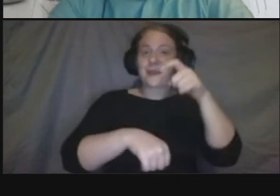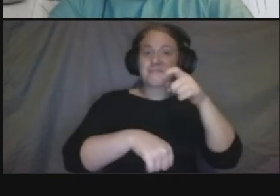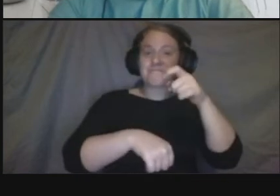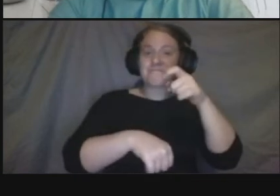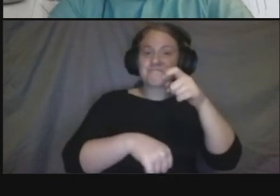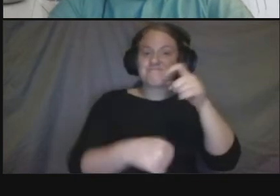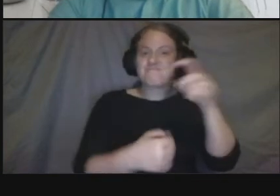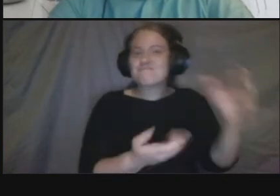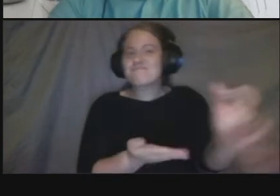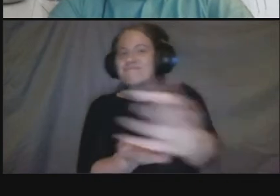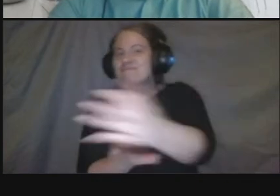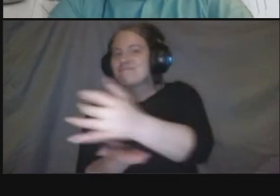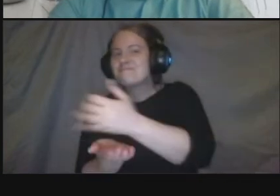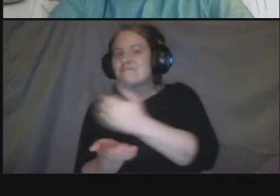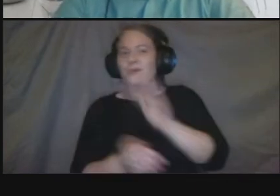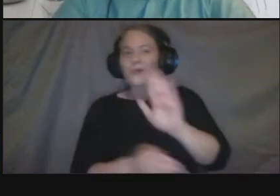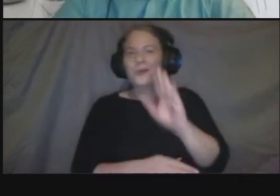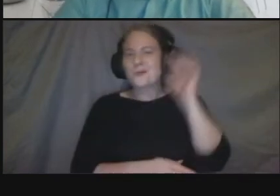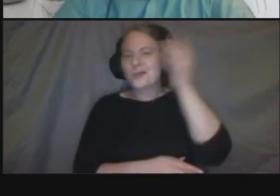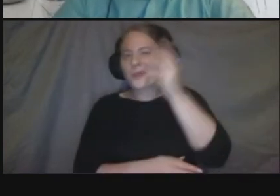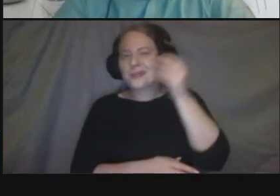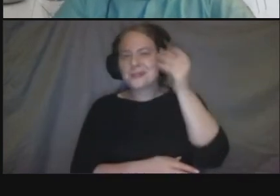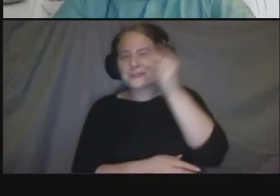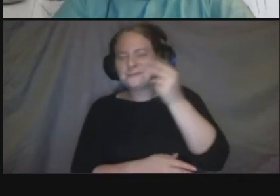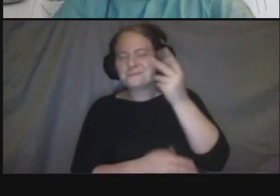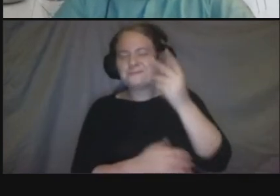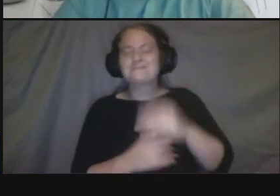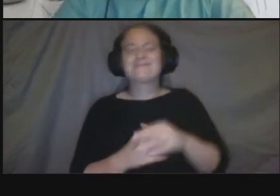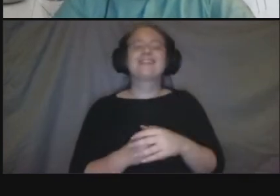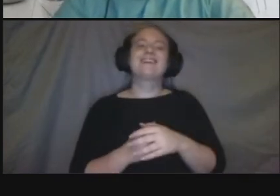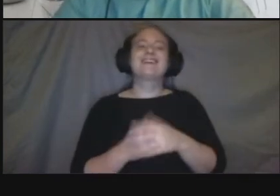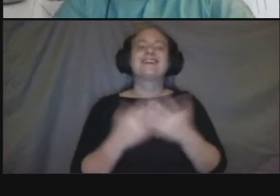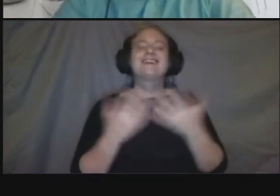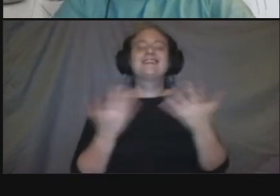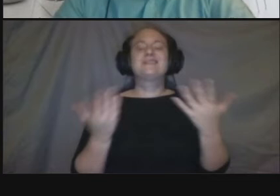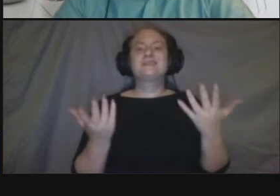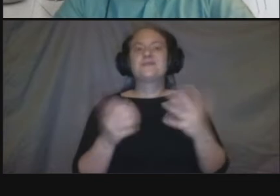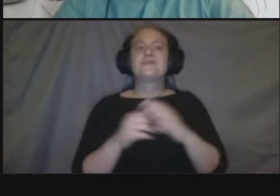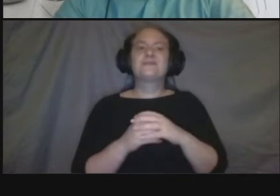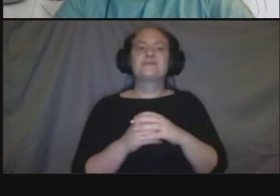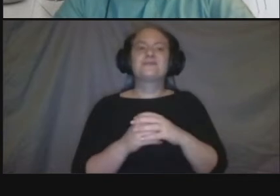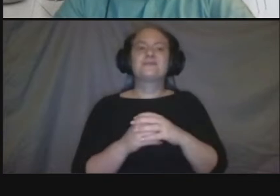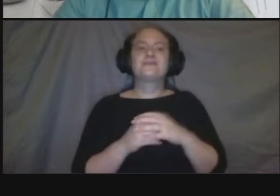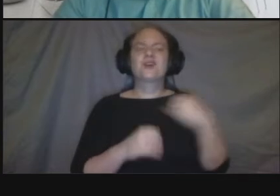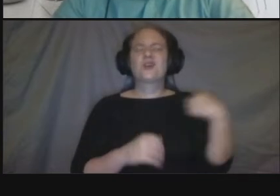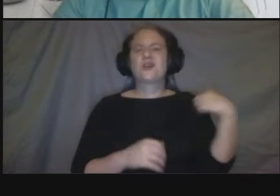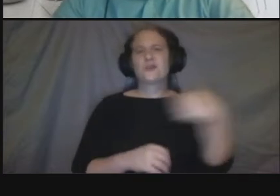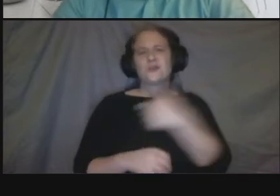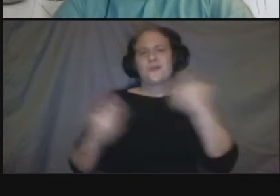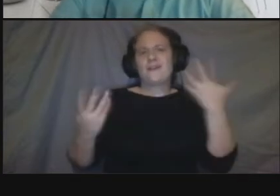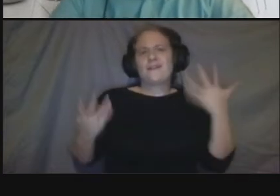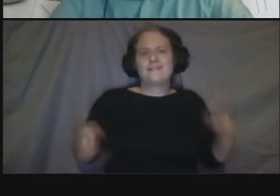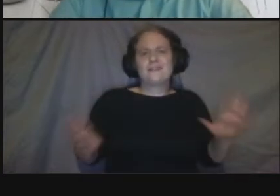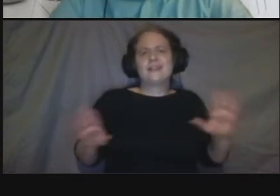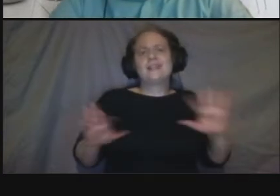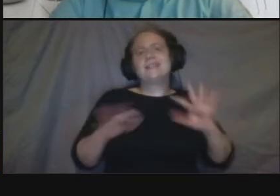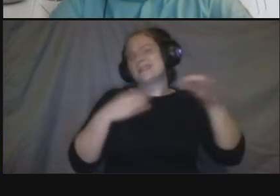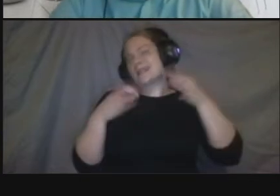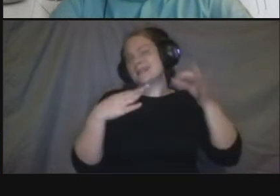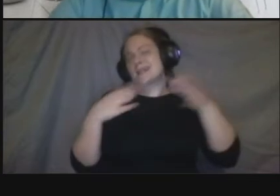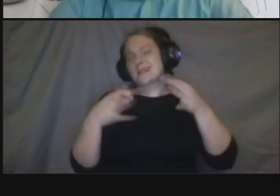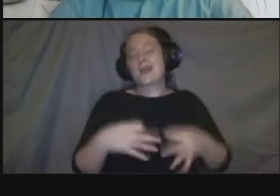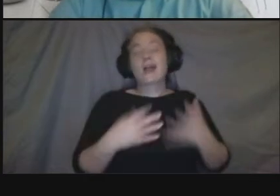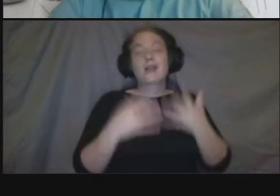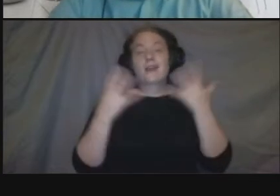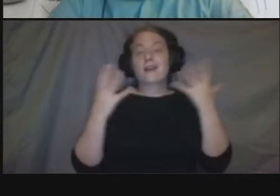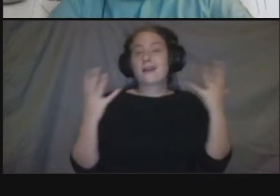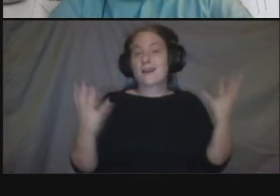um so we had a lot of uh things that we shared with you so from what you saw what what kind